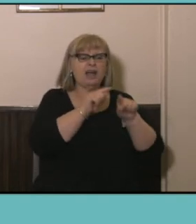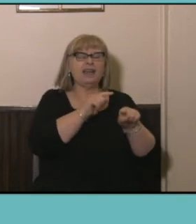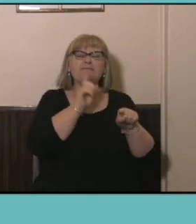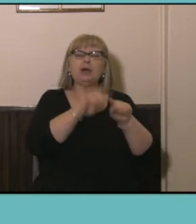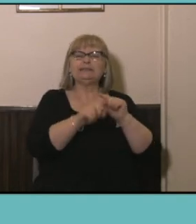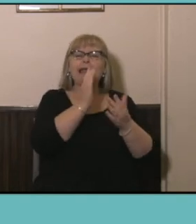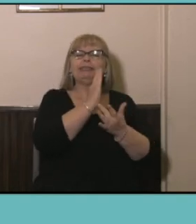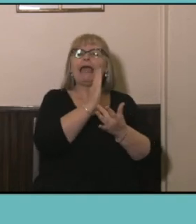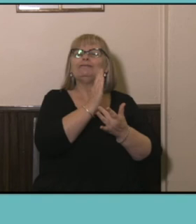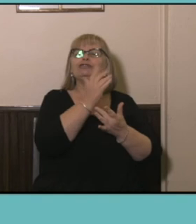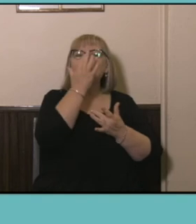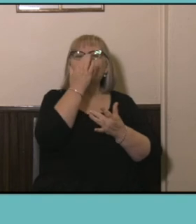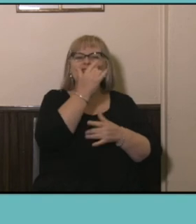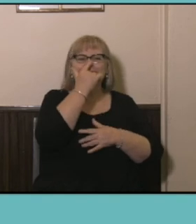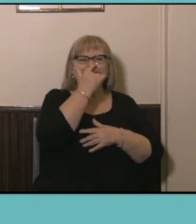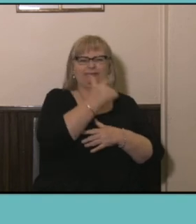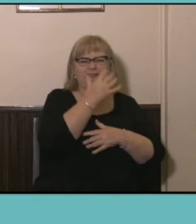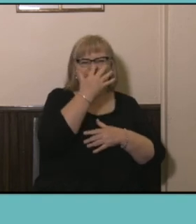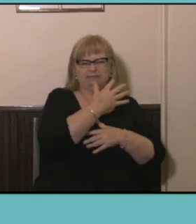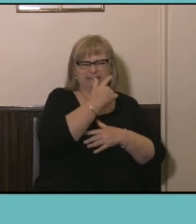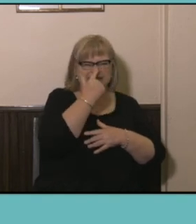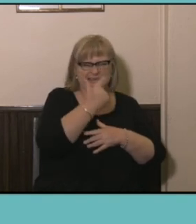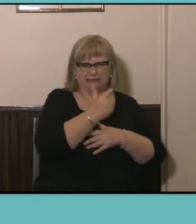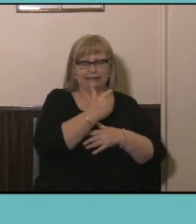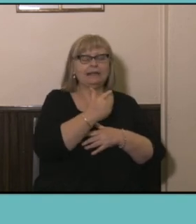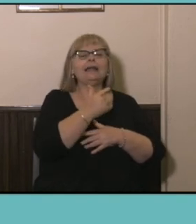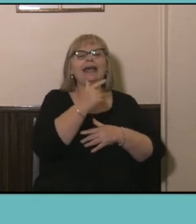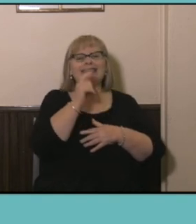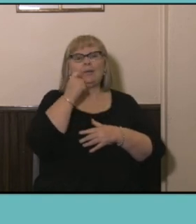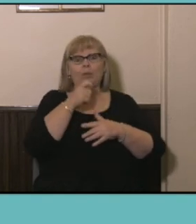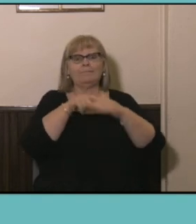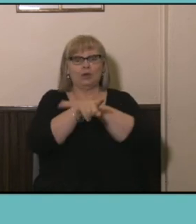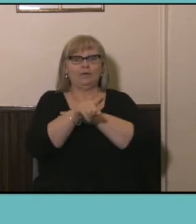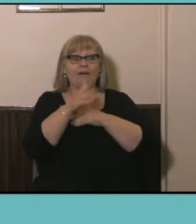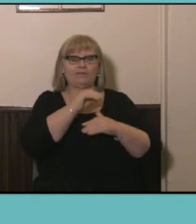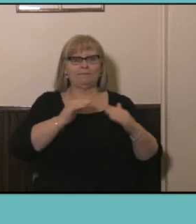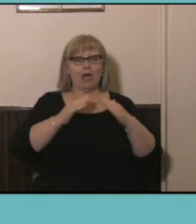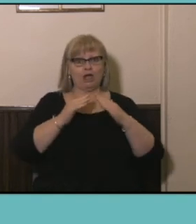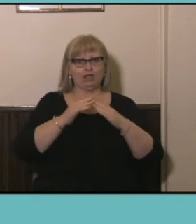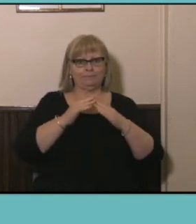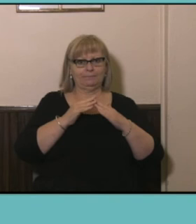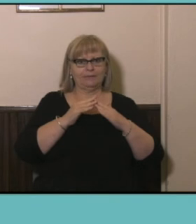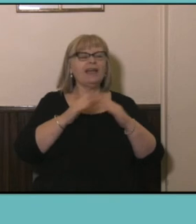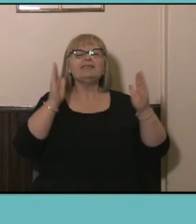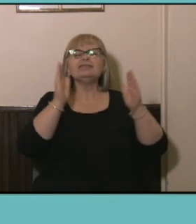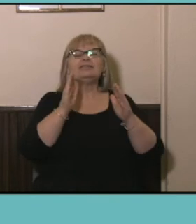are less likely to move from the family home and and much less likely to move.